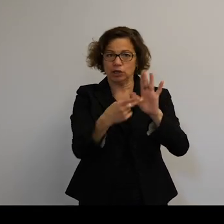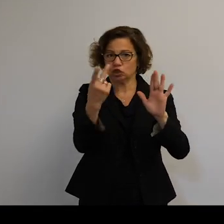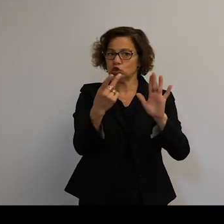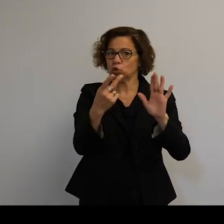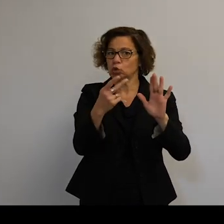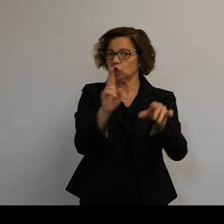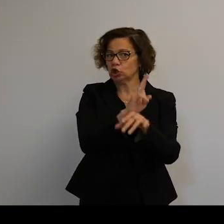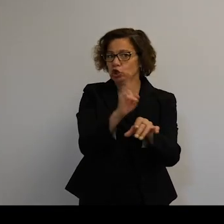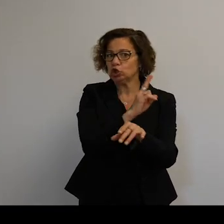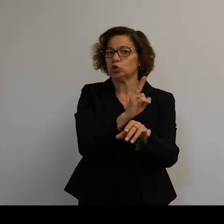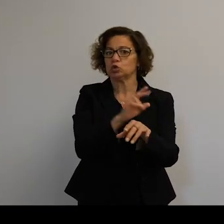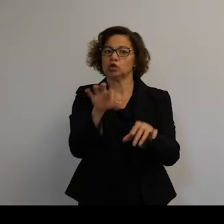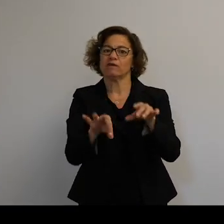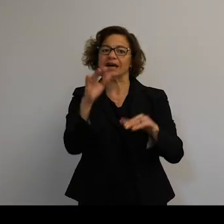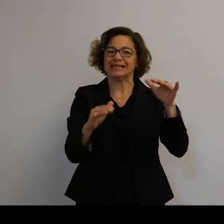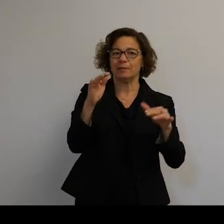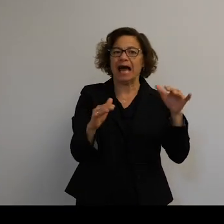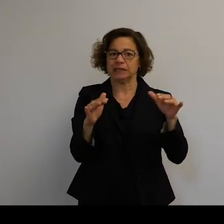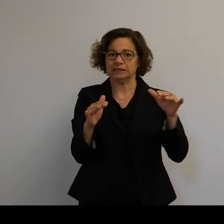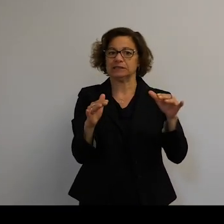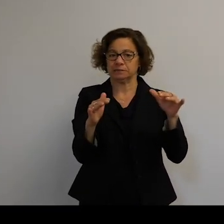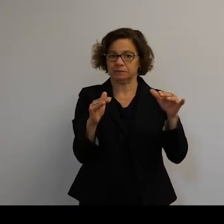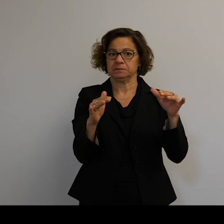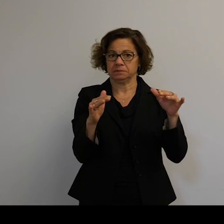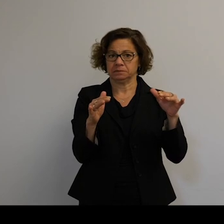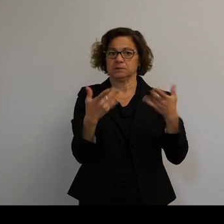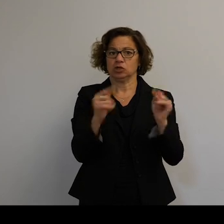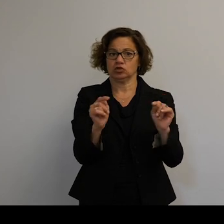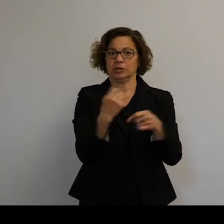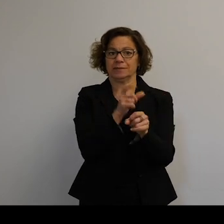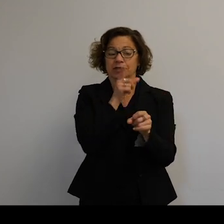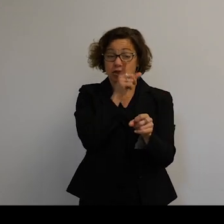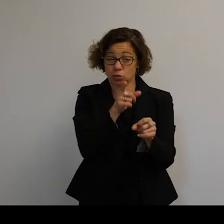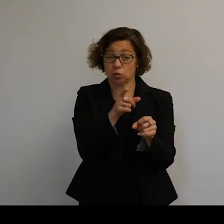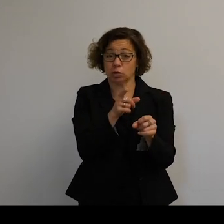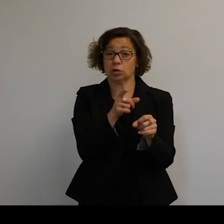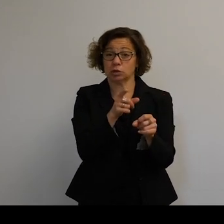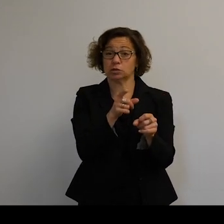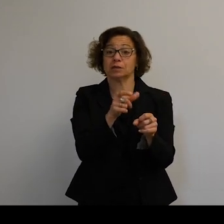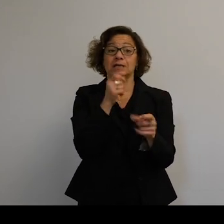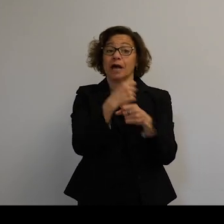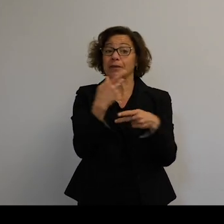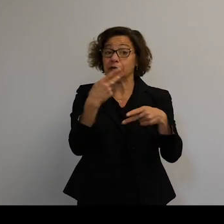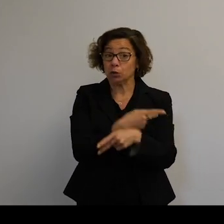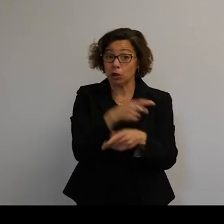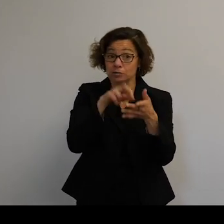And it's just finding that balance of trying to make sure we're not making the problem worse by researching these problems.